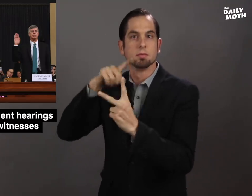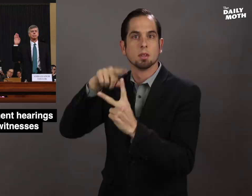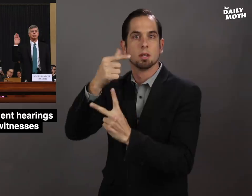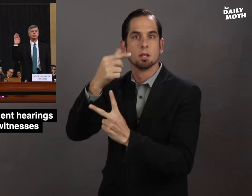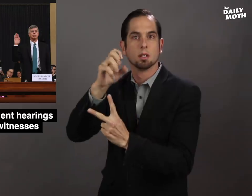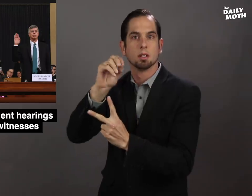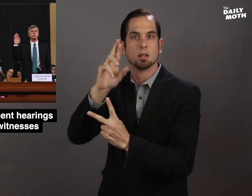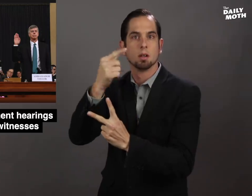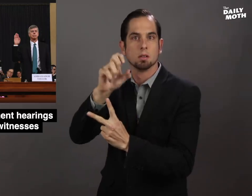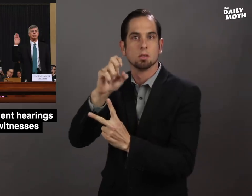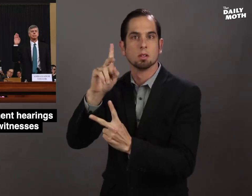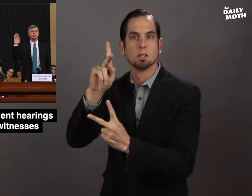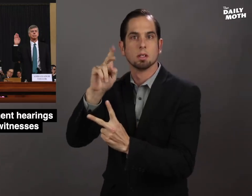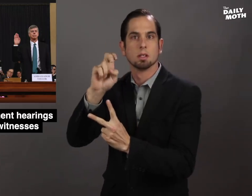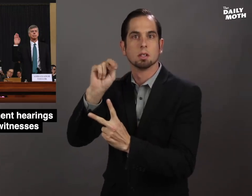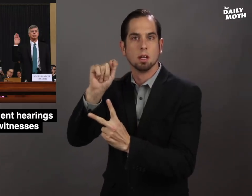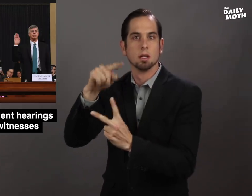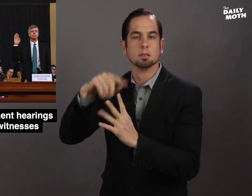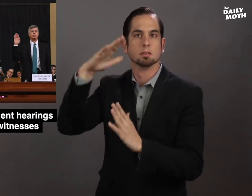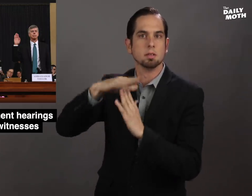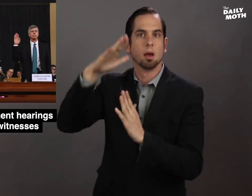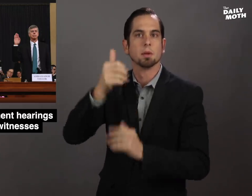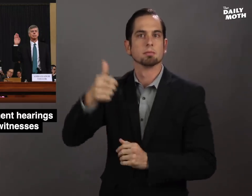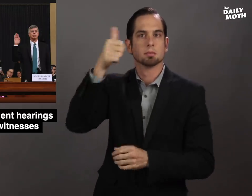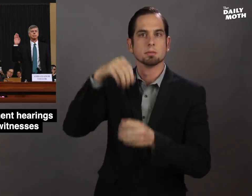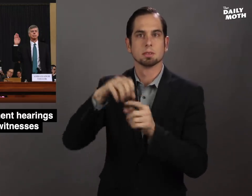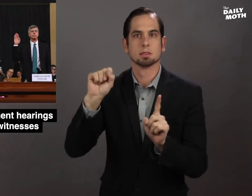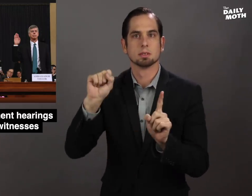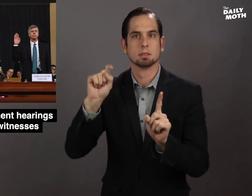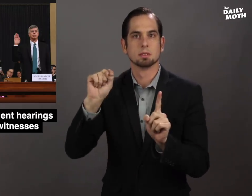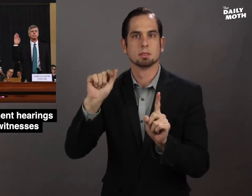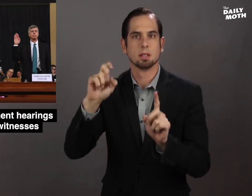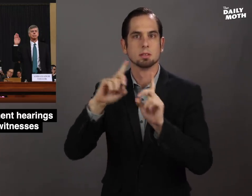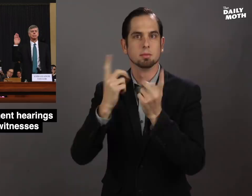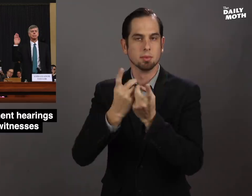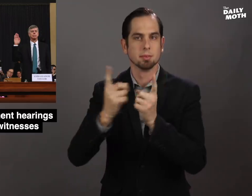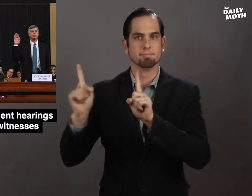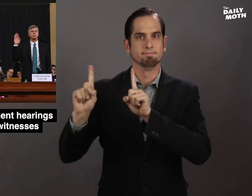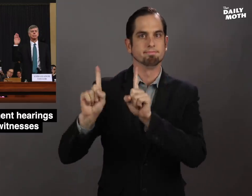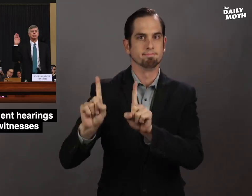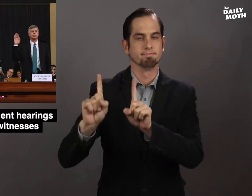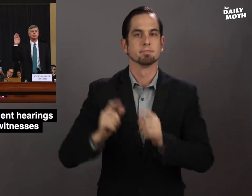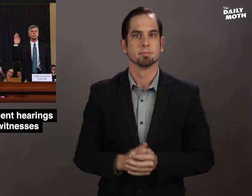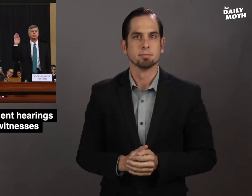George Kent, a top official in the State Department.